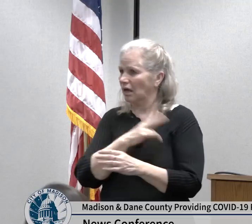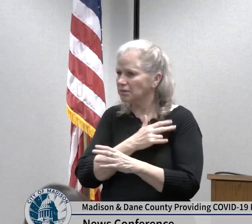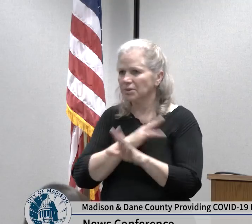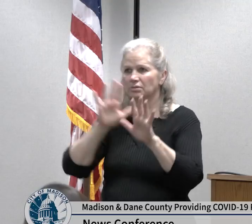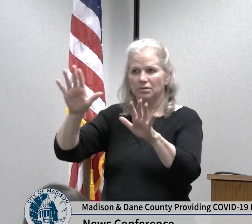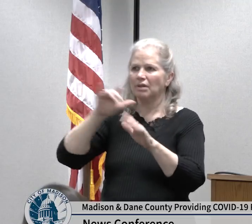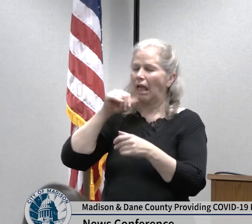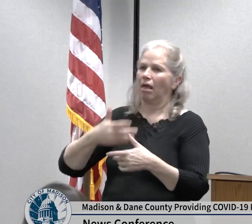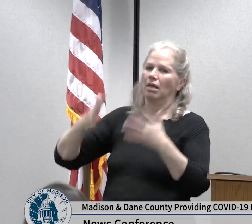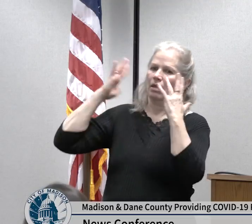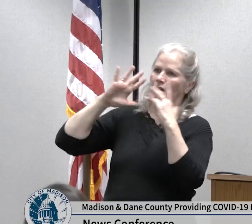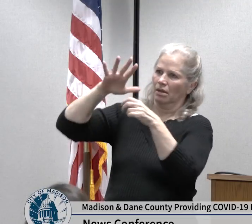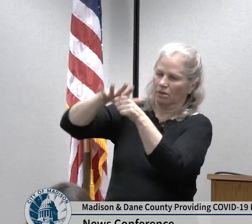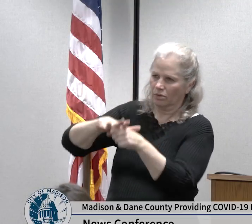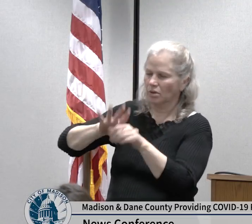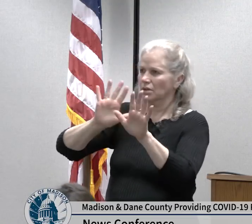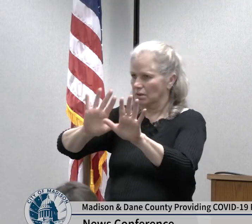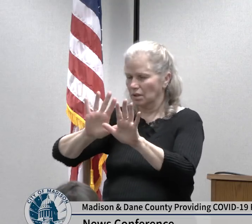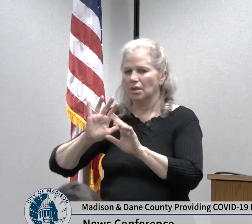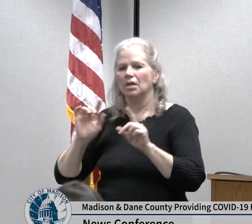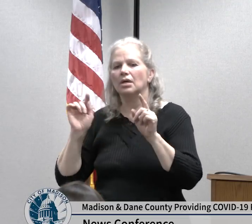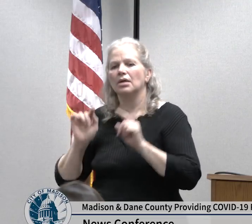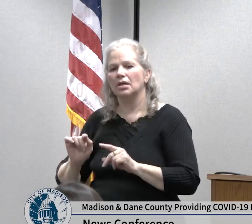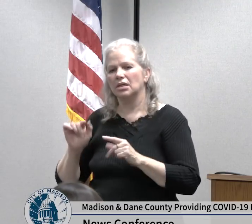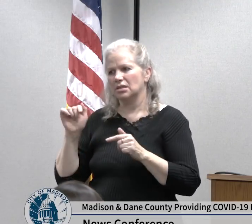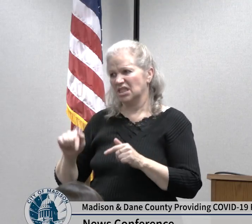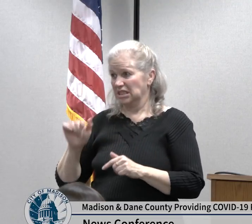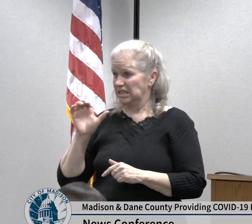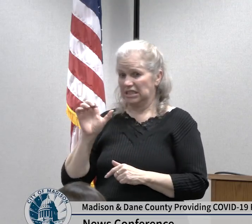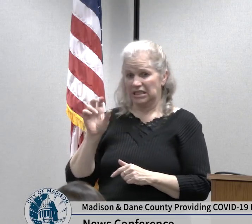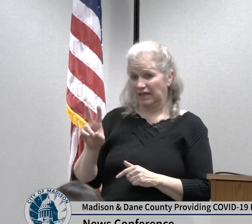constantly changing as we all learn more about it and we are staying up-to-date